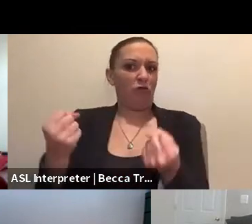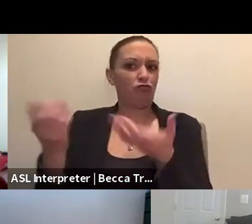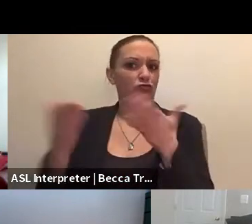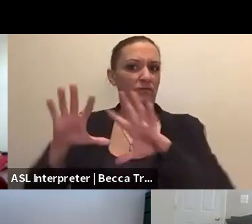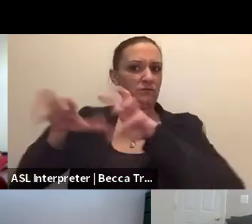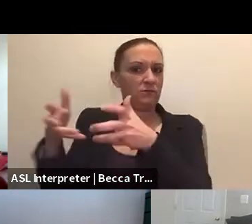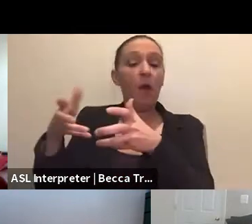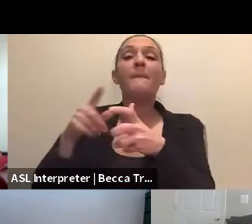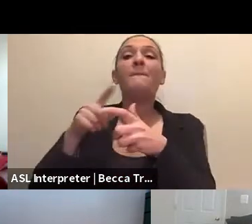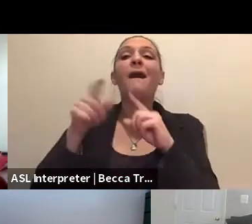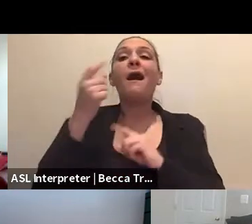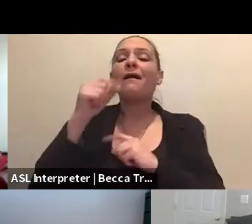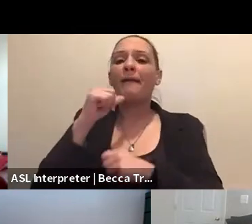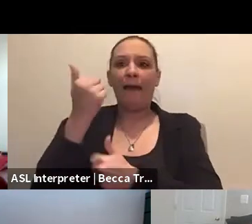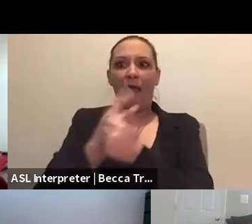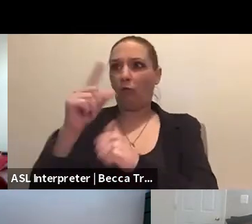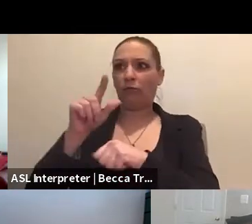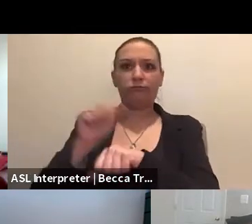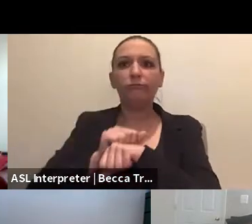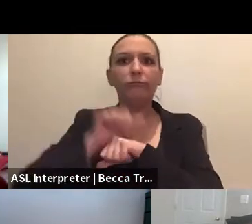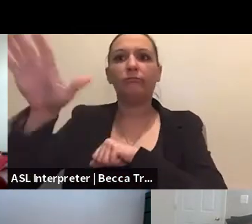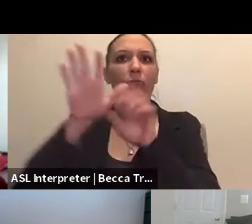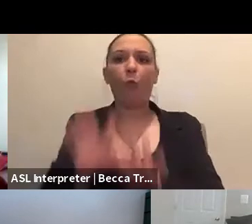but not everyone deploys nationally.